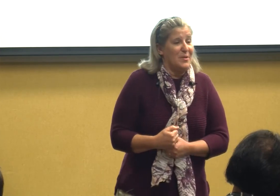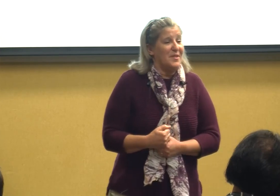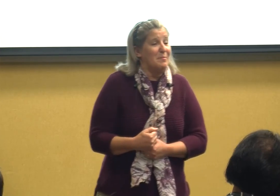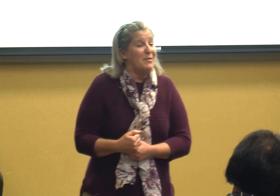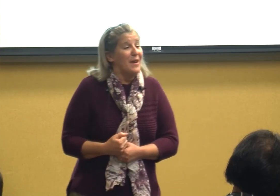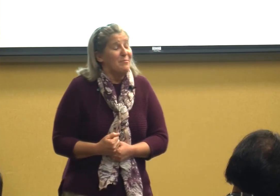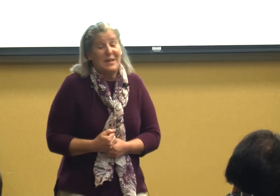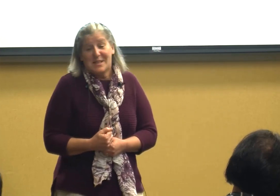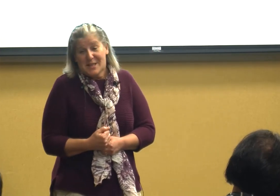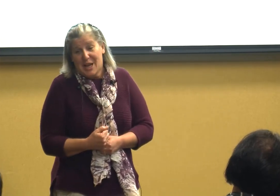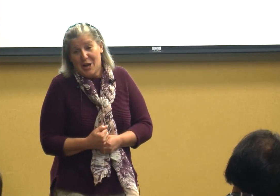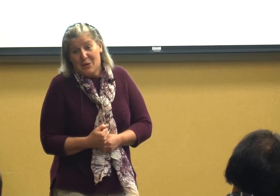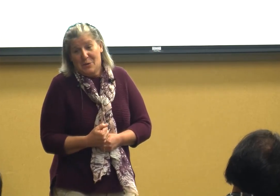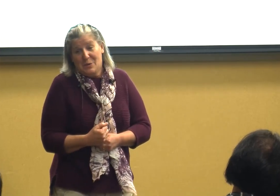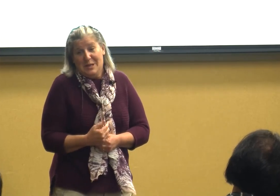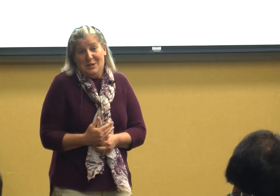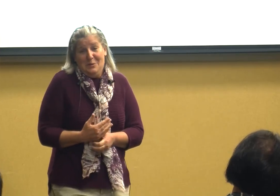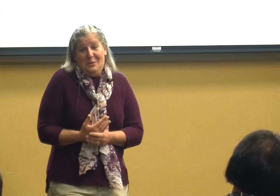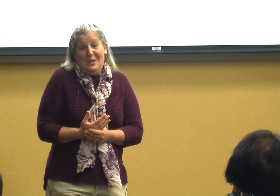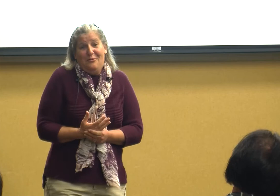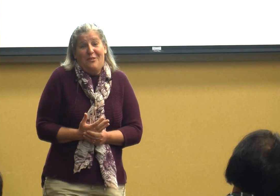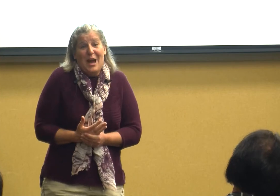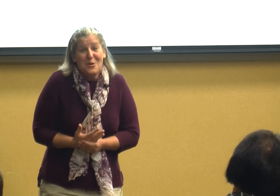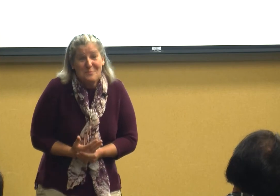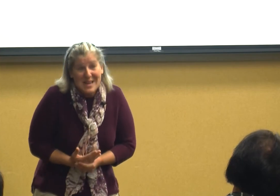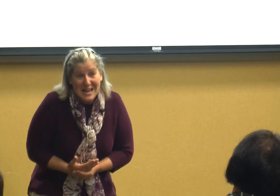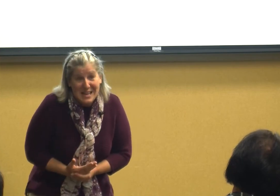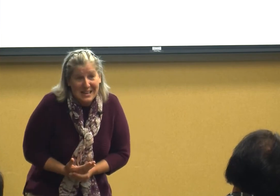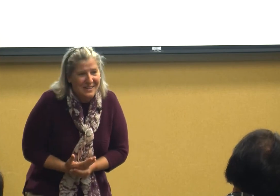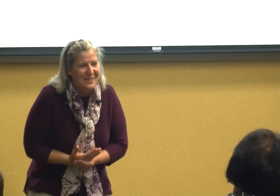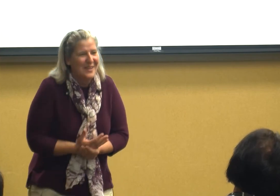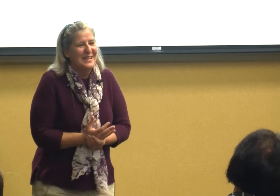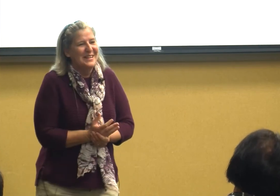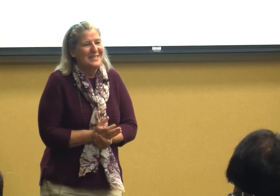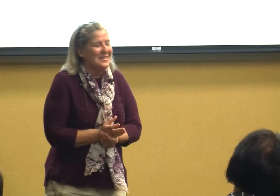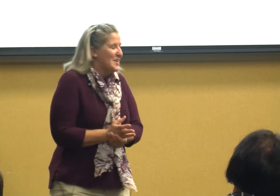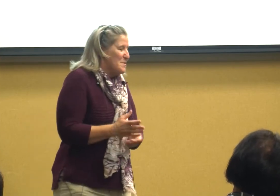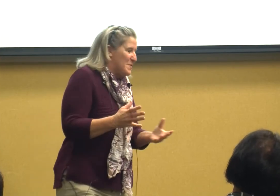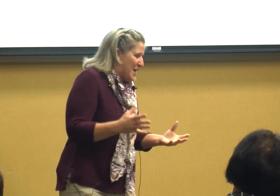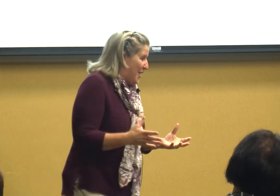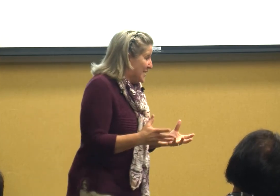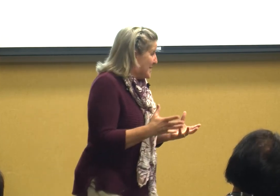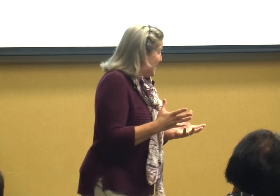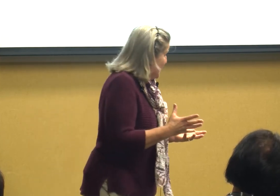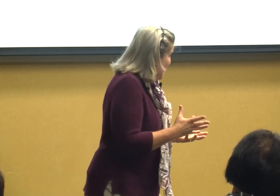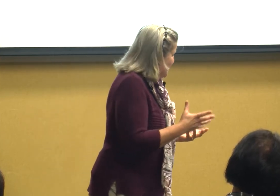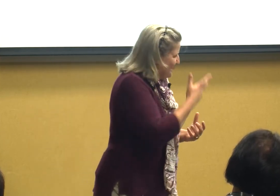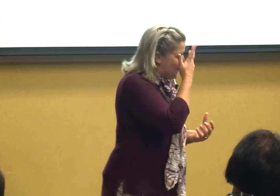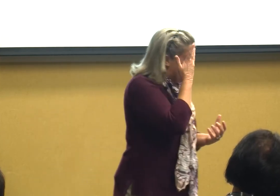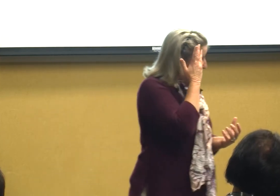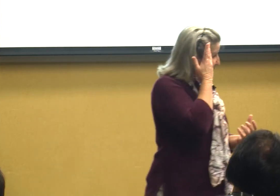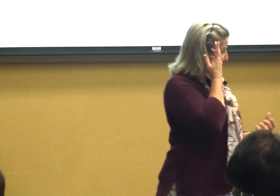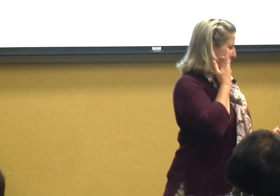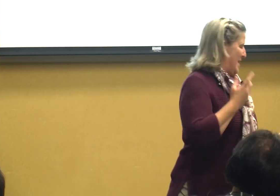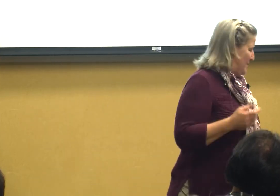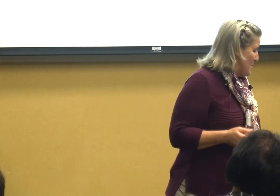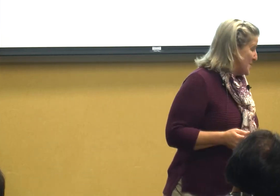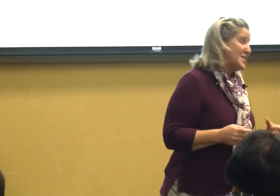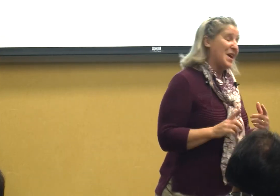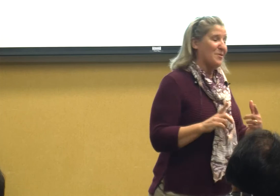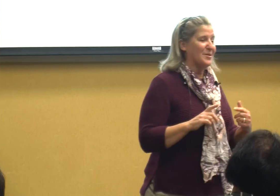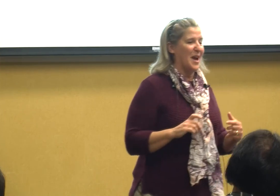seen me five minutes ago you would have fired me because you know anyway there were several times